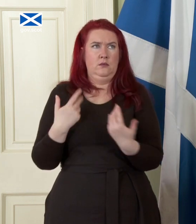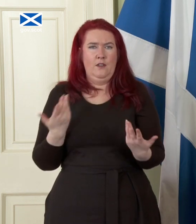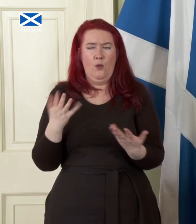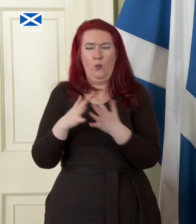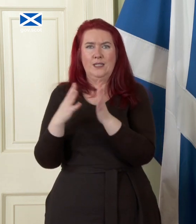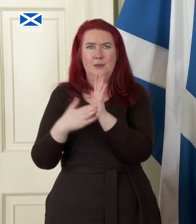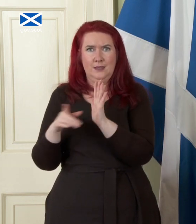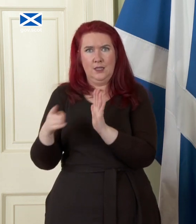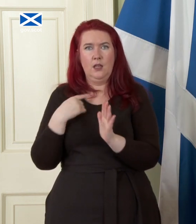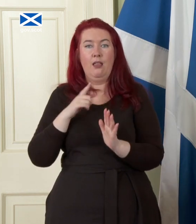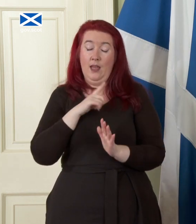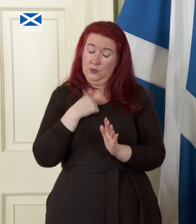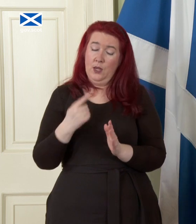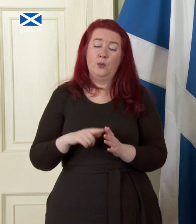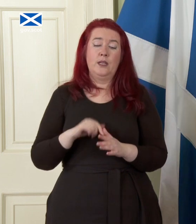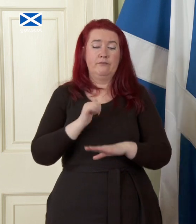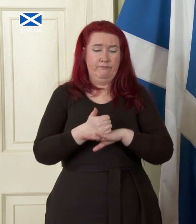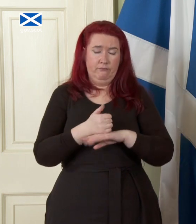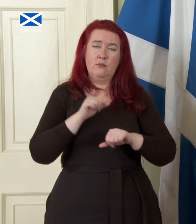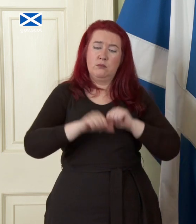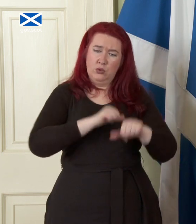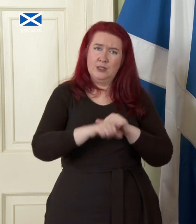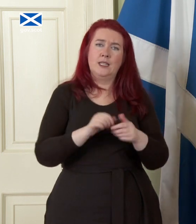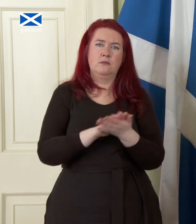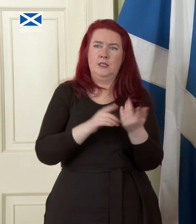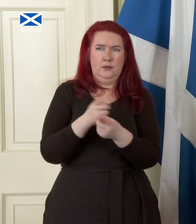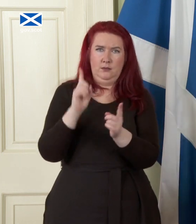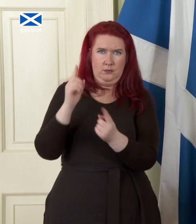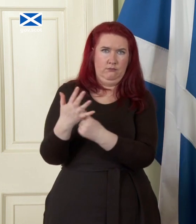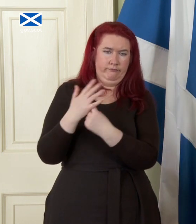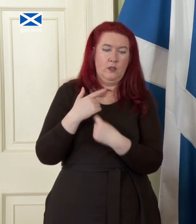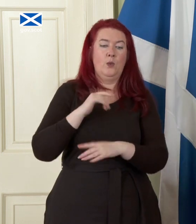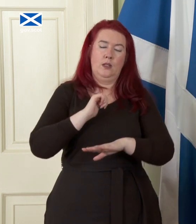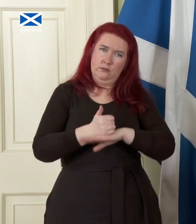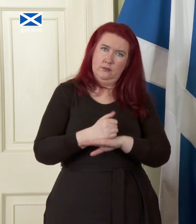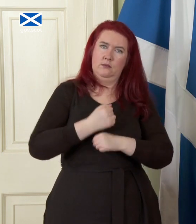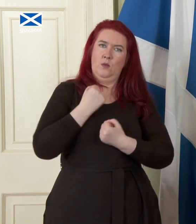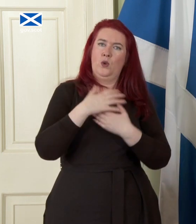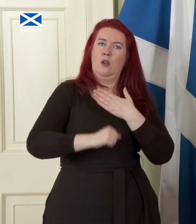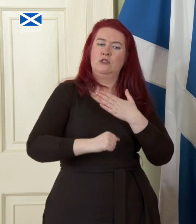so we are setting out a sensible process for establishing a currency and you know if if you